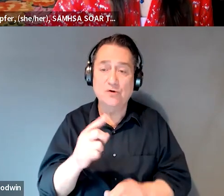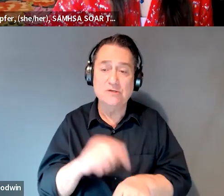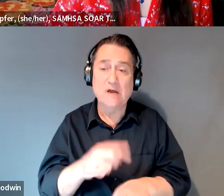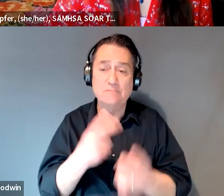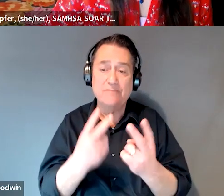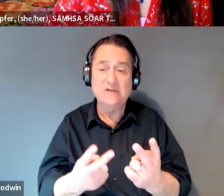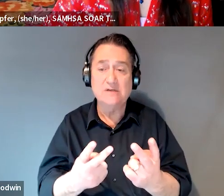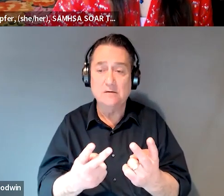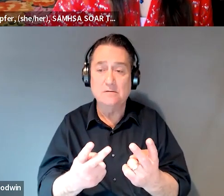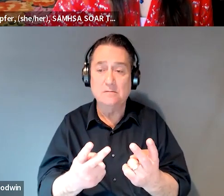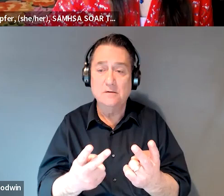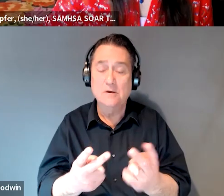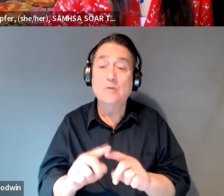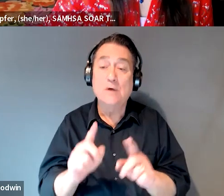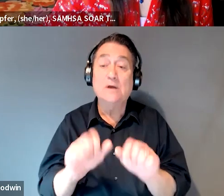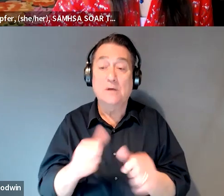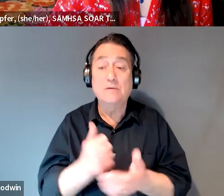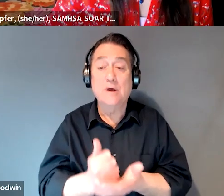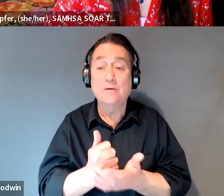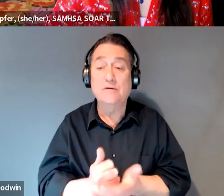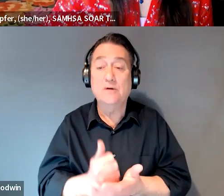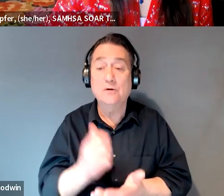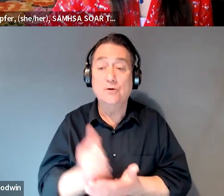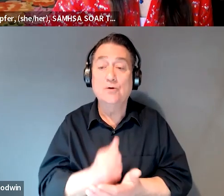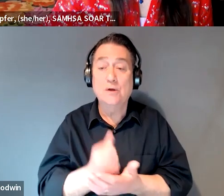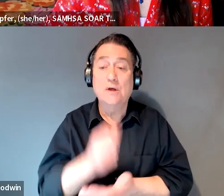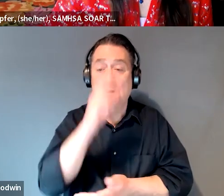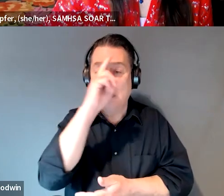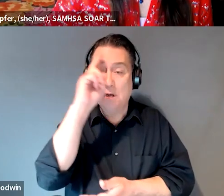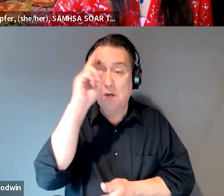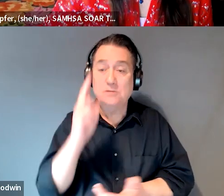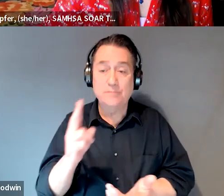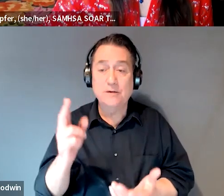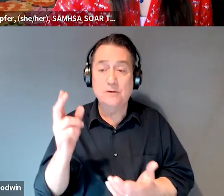But it can be helpful to get the hospital course as well to kind of get the day-to-day,